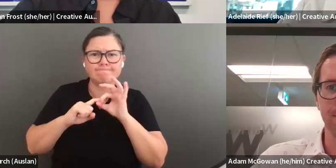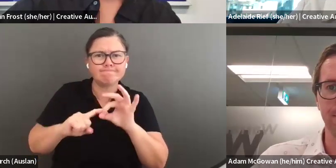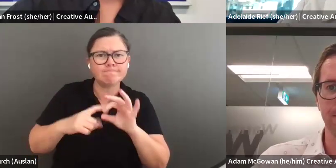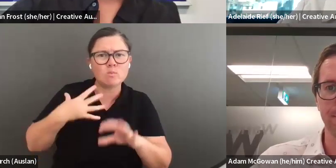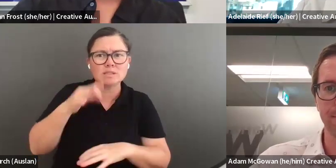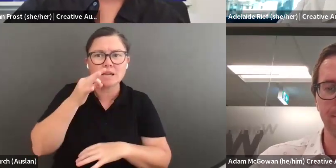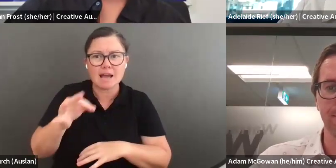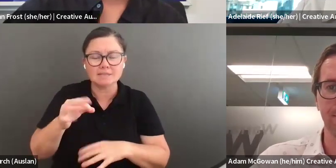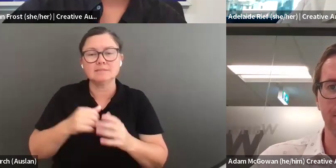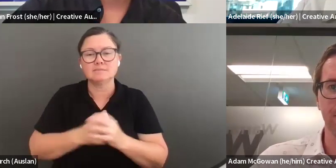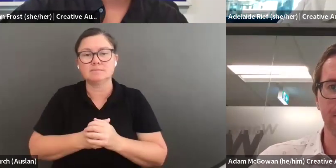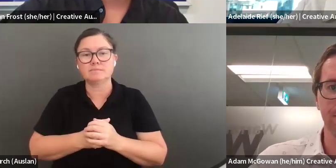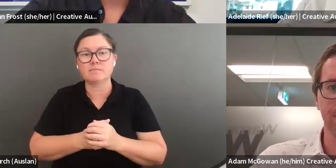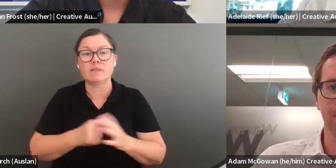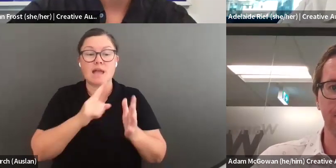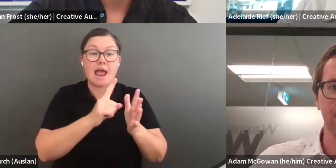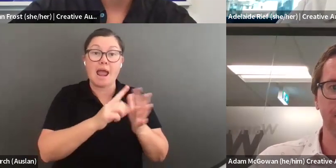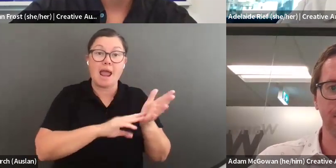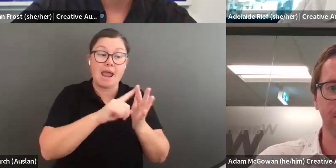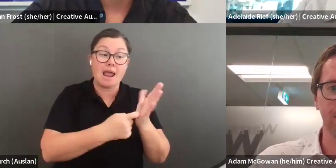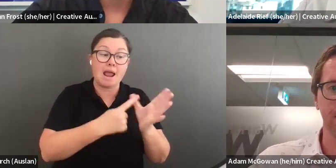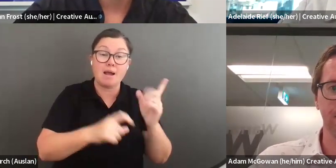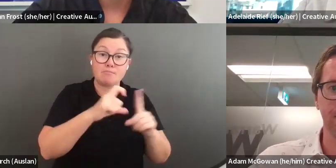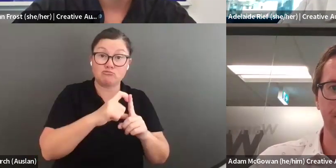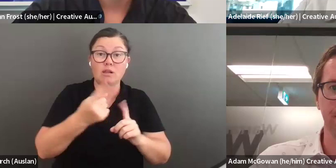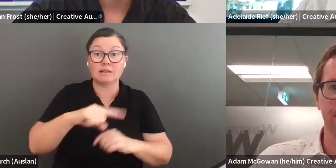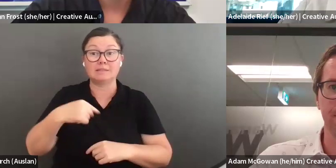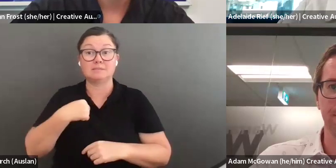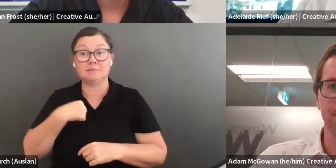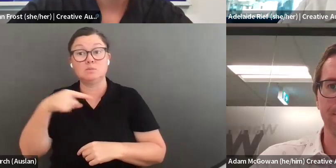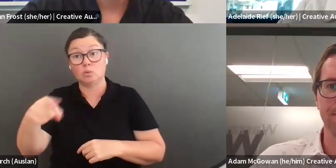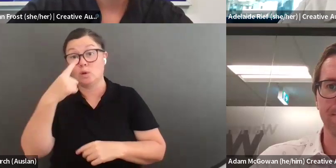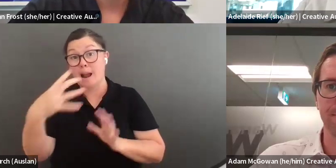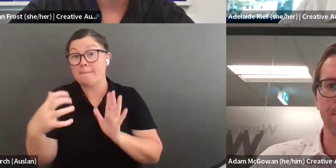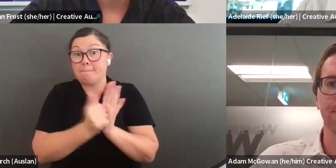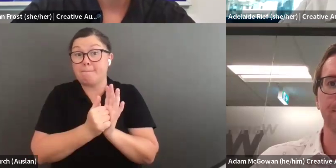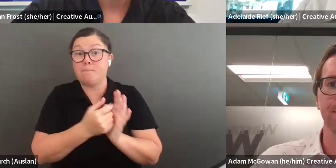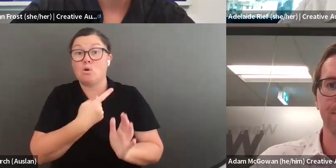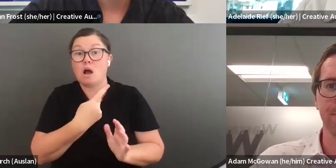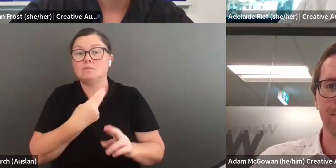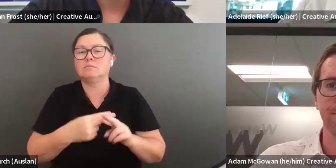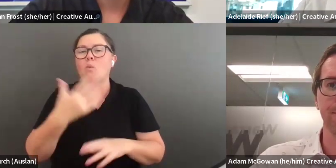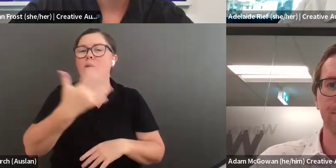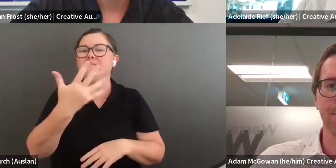website or in these Q&As. Emerald and I are both available for bookings for 15 minute conversations about your